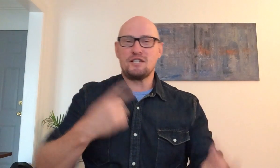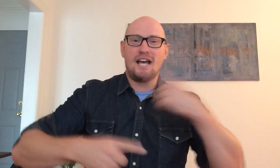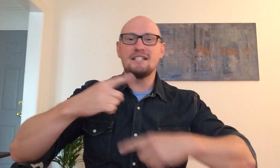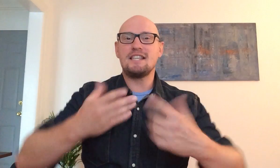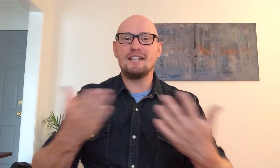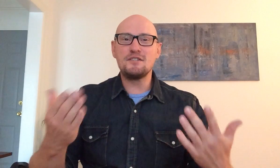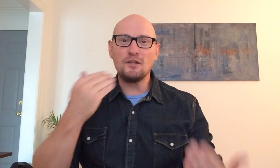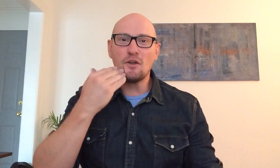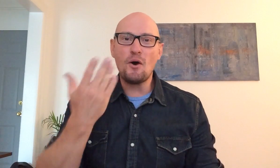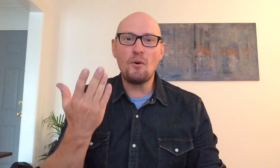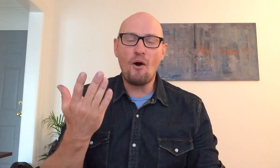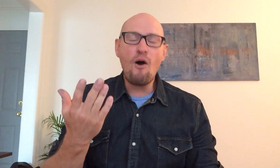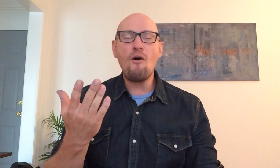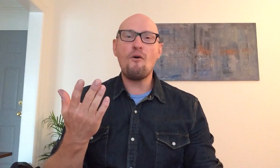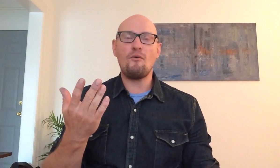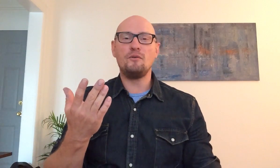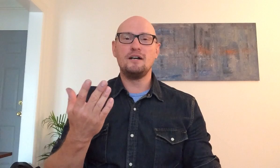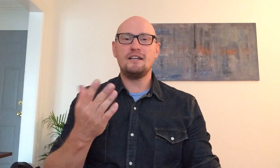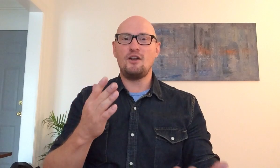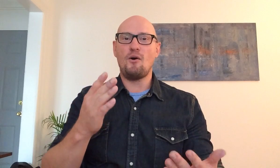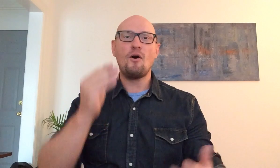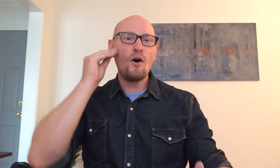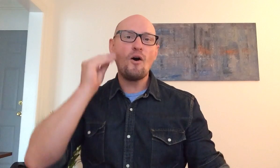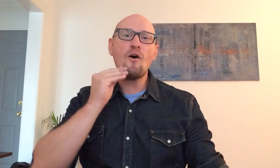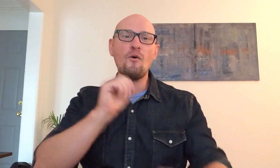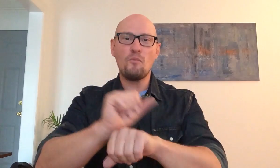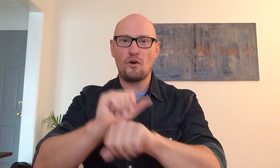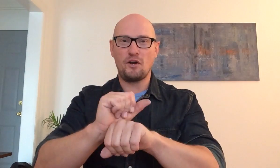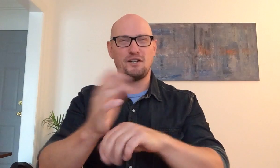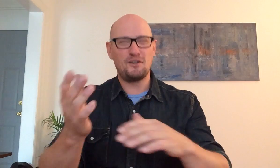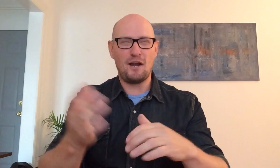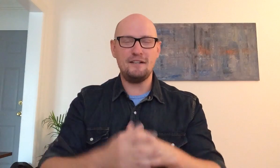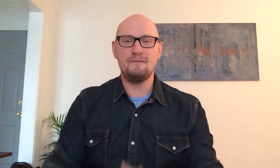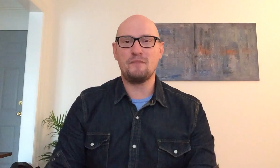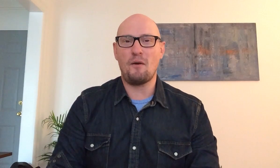signs things they'll know oh you know homework right now